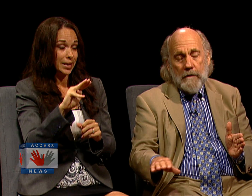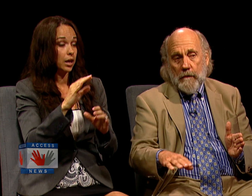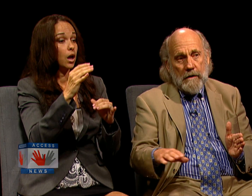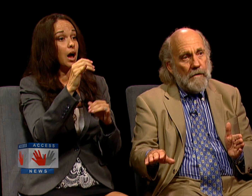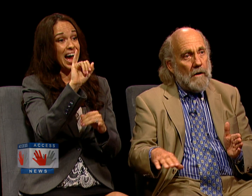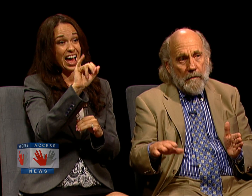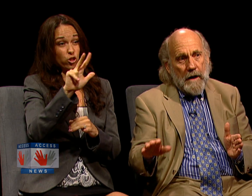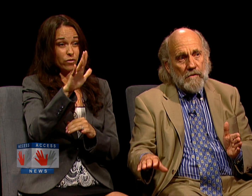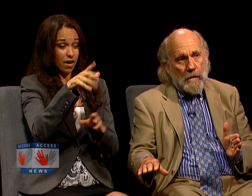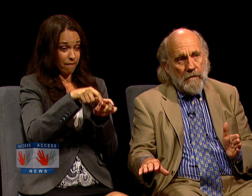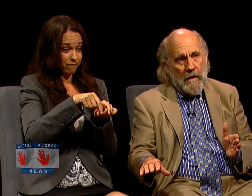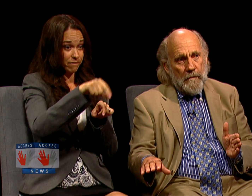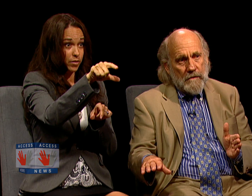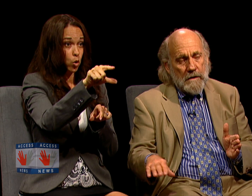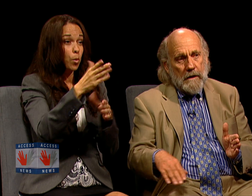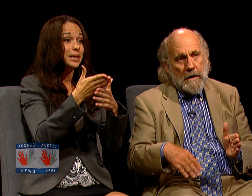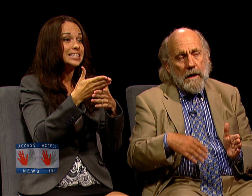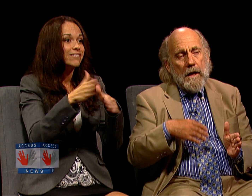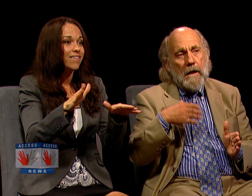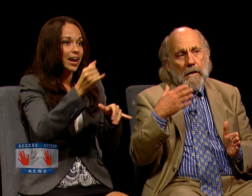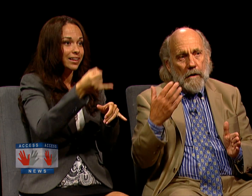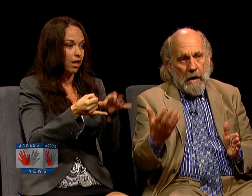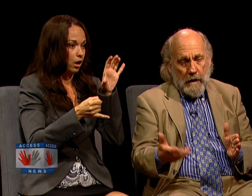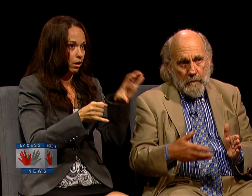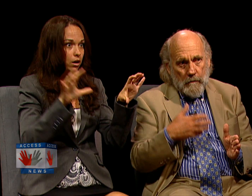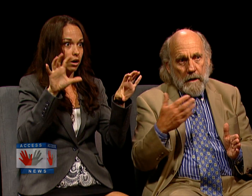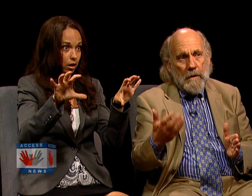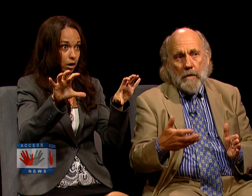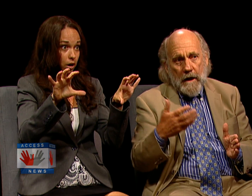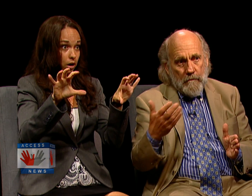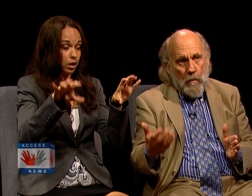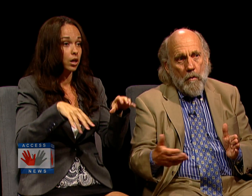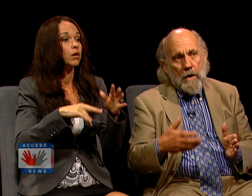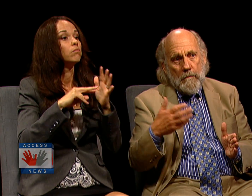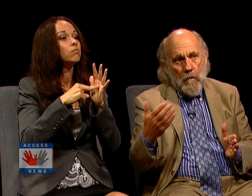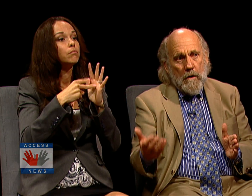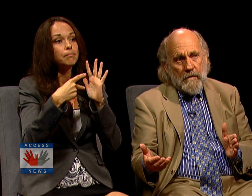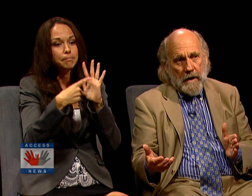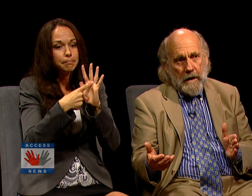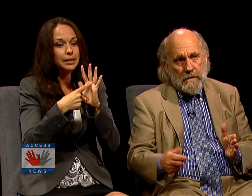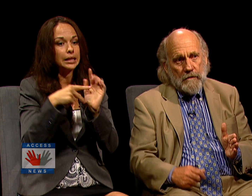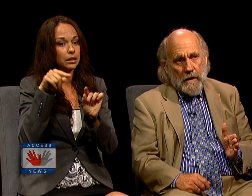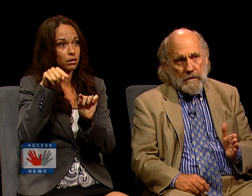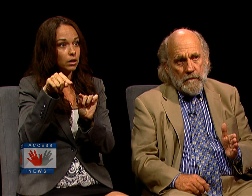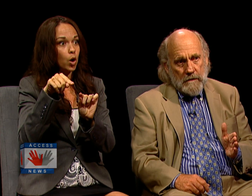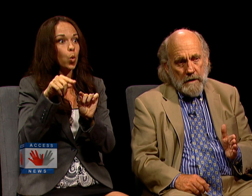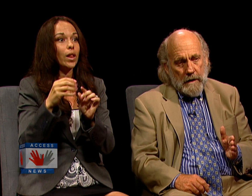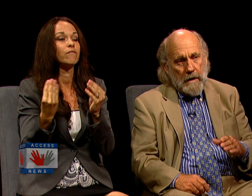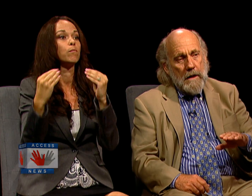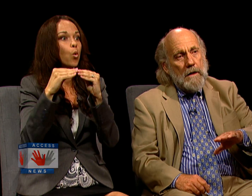IN RAINFALL, ABOUT 25%. MEANING WE'LL HAVE MORE AND MORE OF THE KINDS OF DROUGHTS WE'RE SEEING.